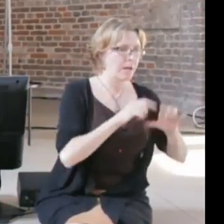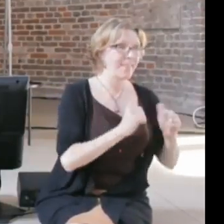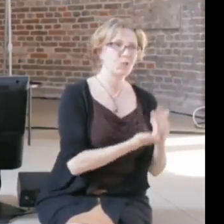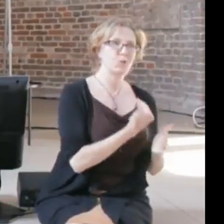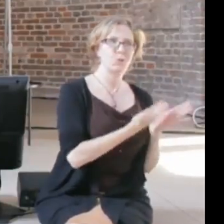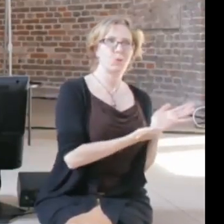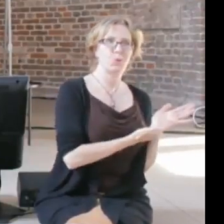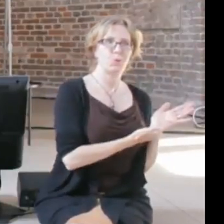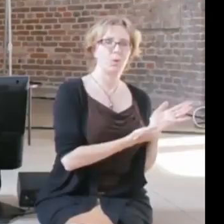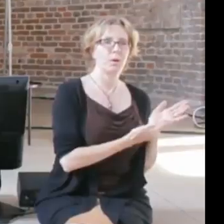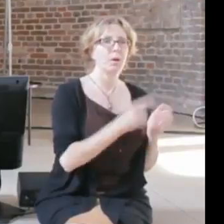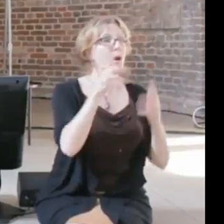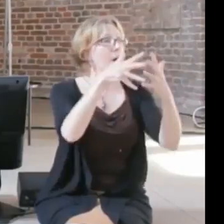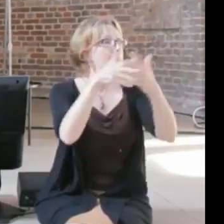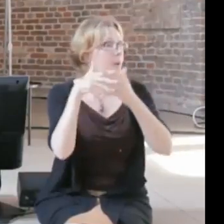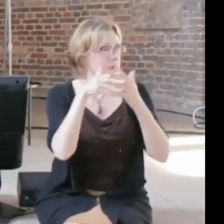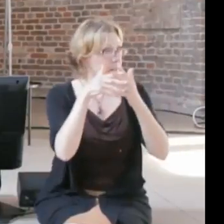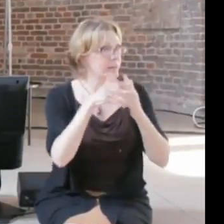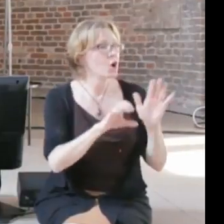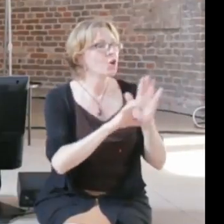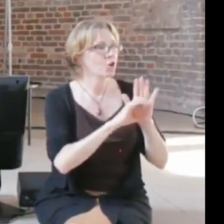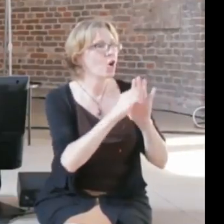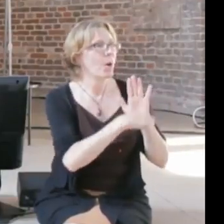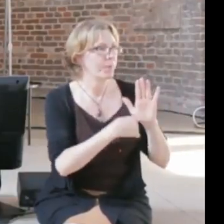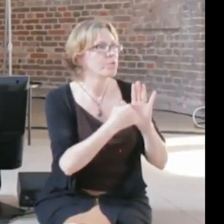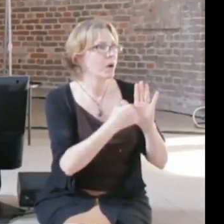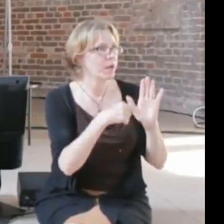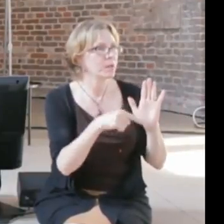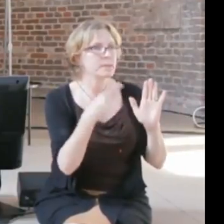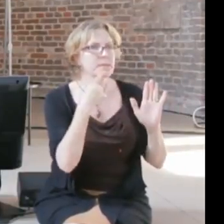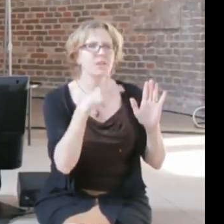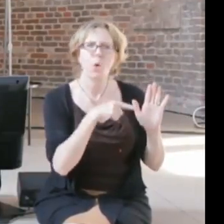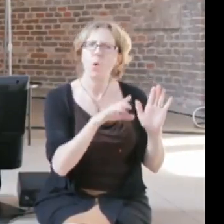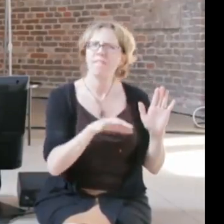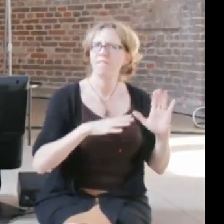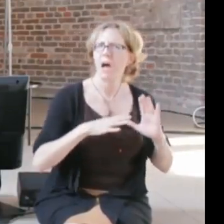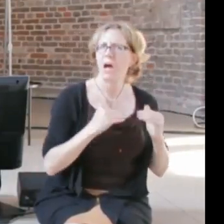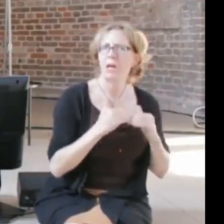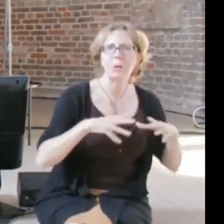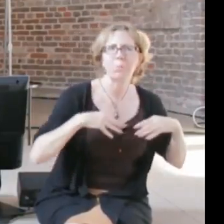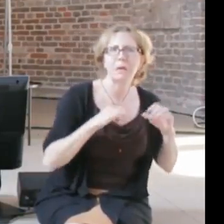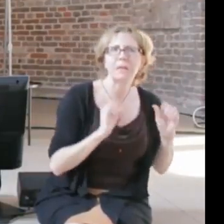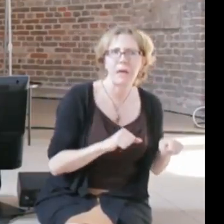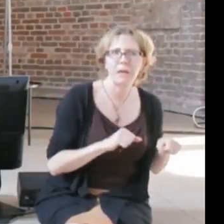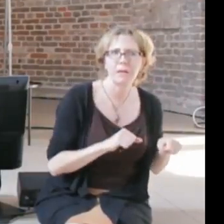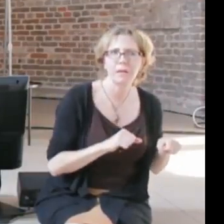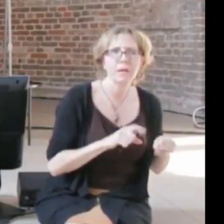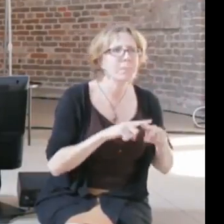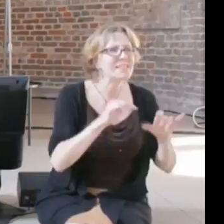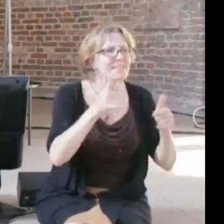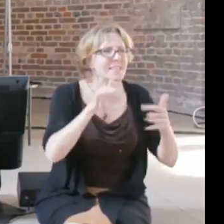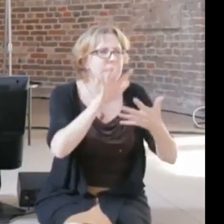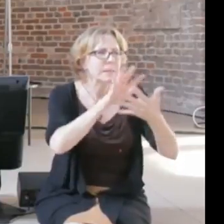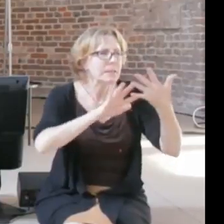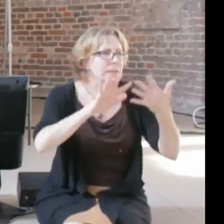will probably be relatively obvious that this is not an infringement, but I think the point